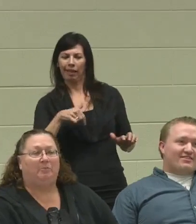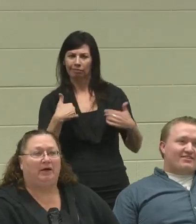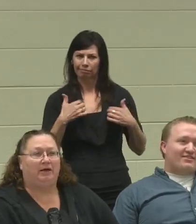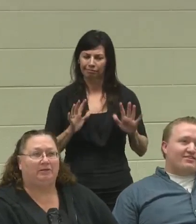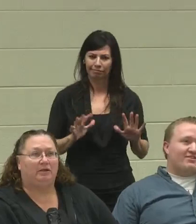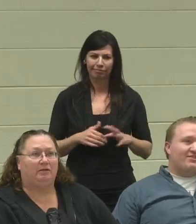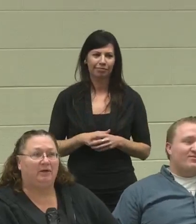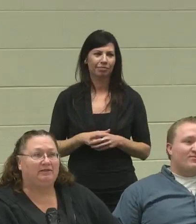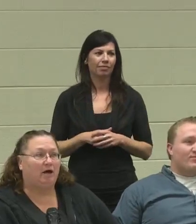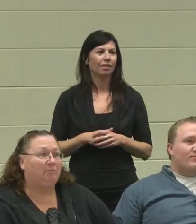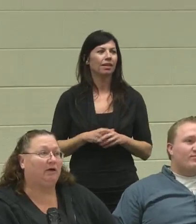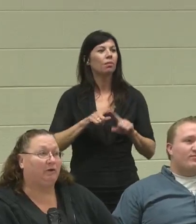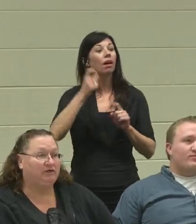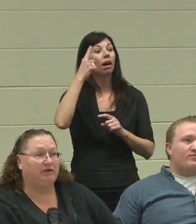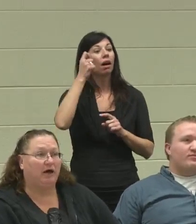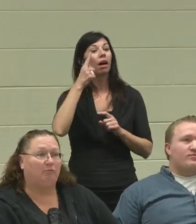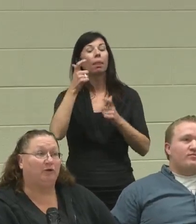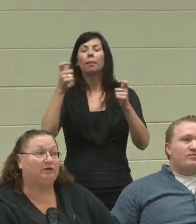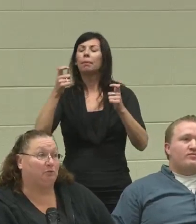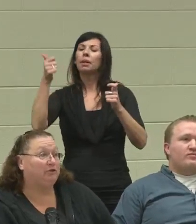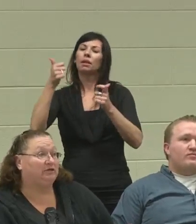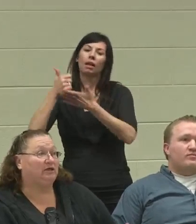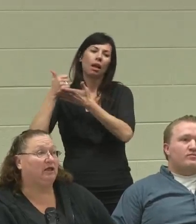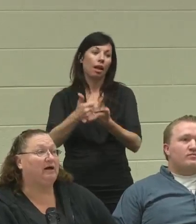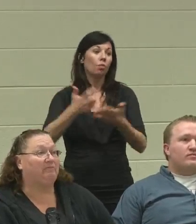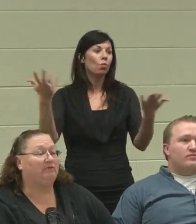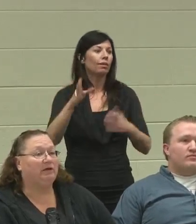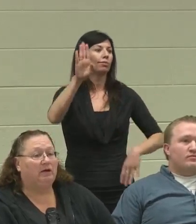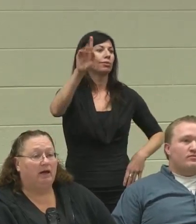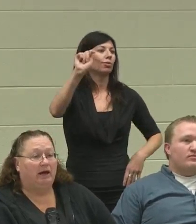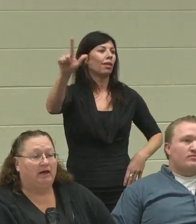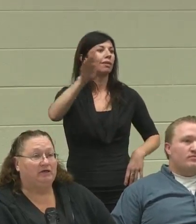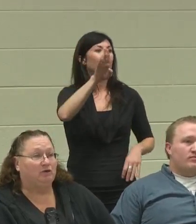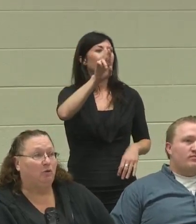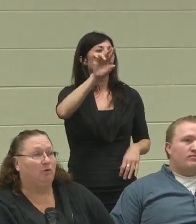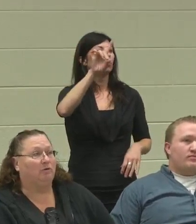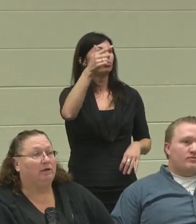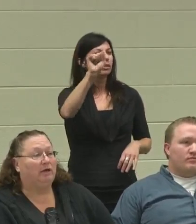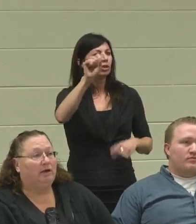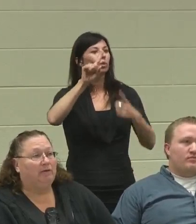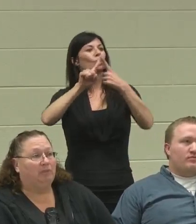But the biggest help that Reggie got was Bridges to Life and his school.